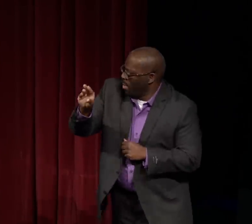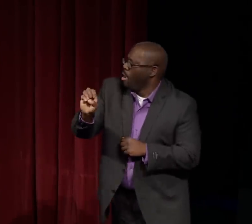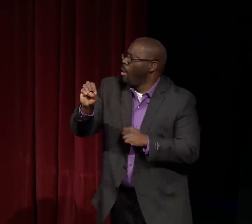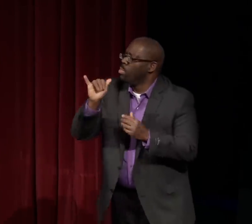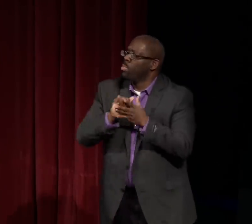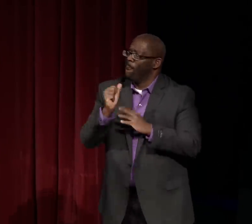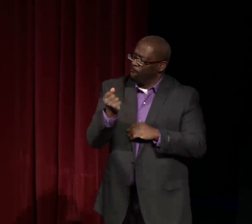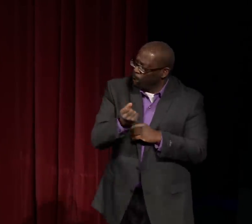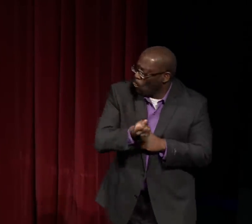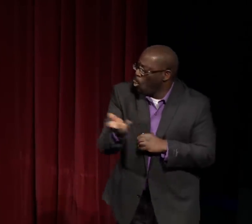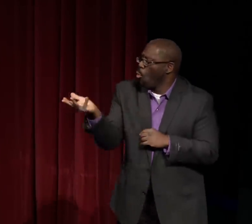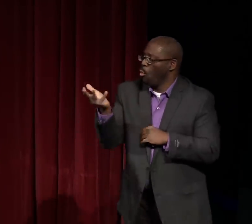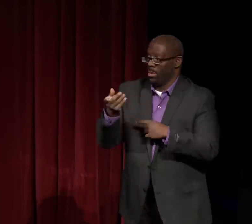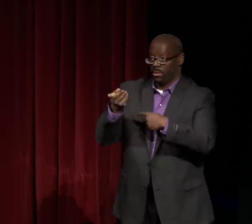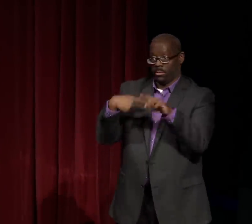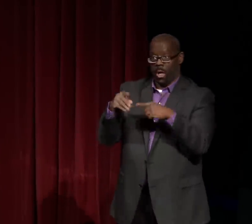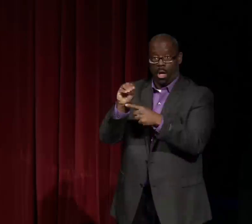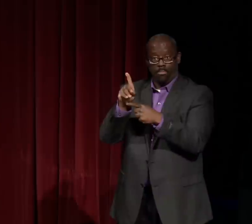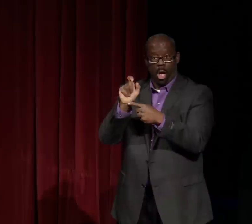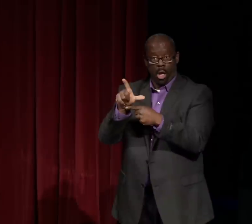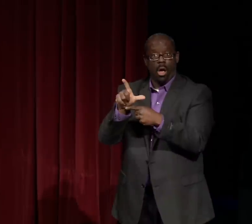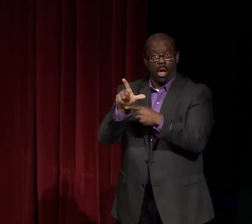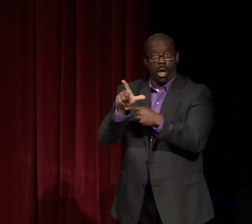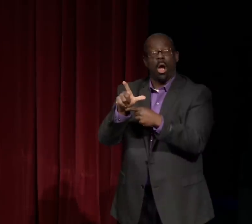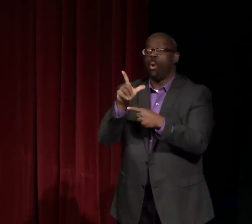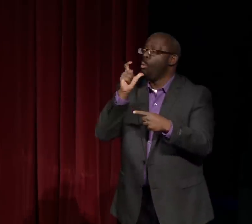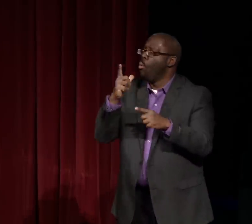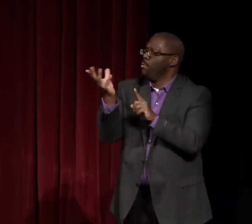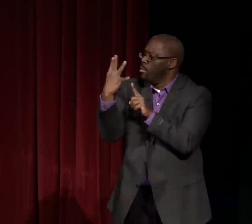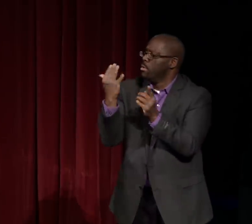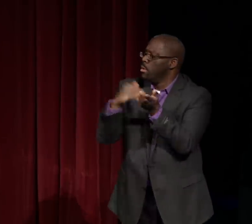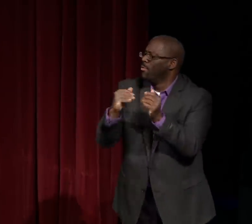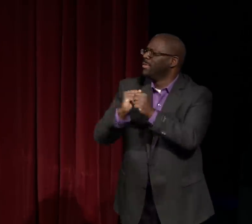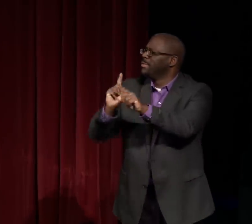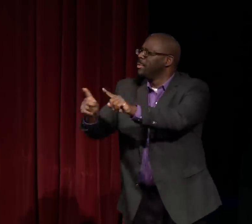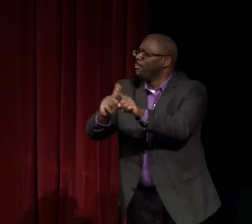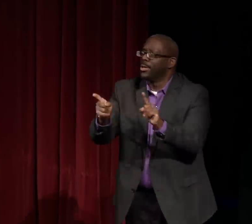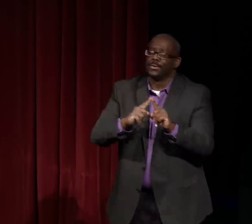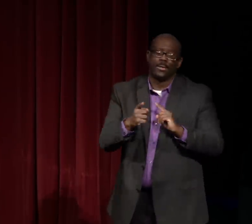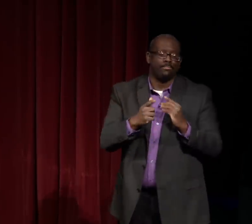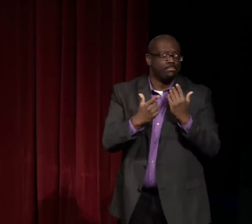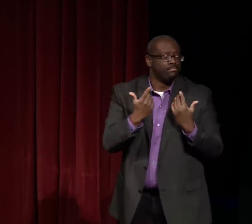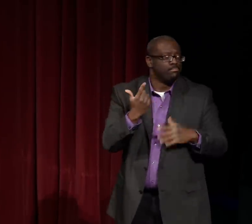if I'm asked to do so, it's quite rare.